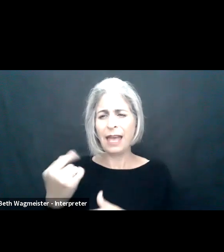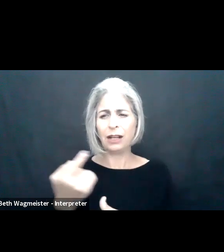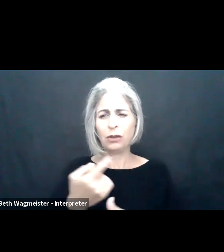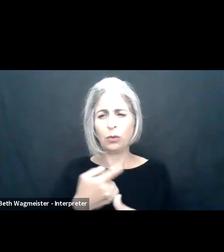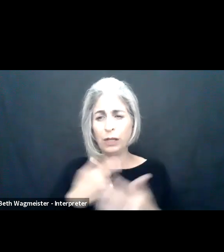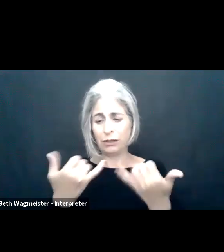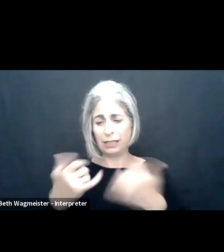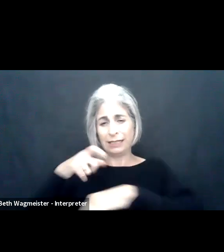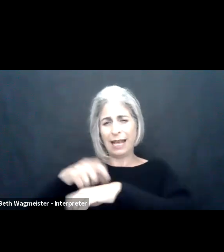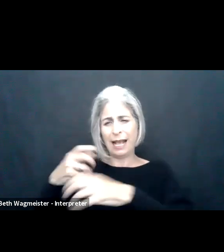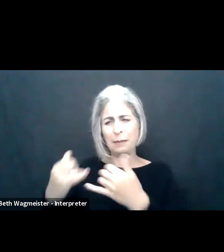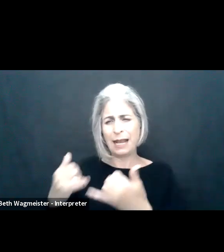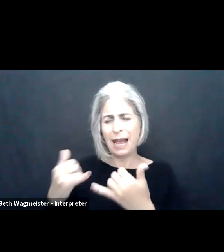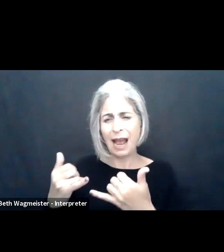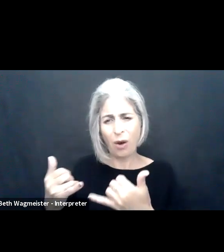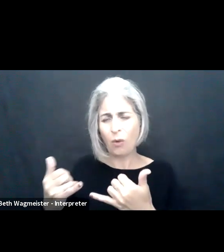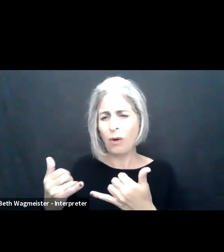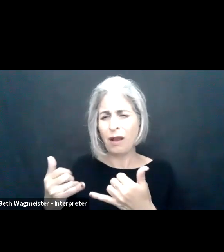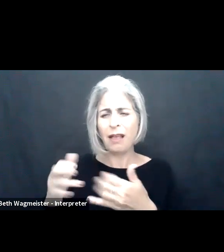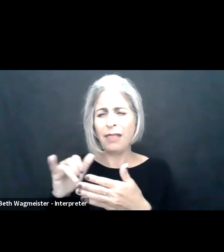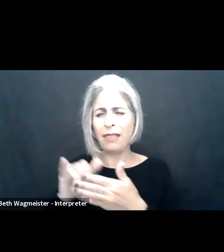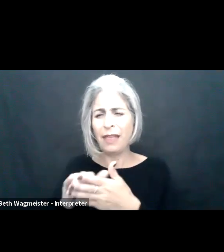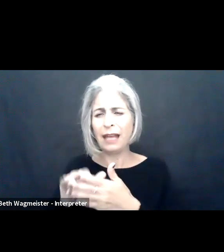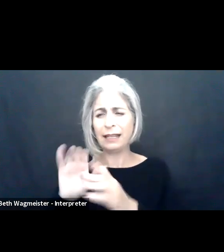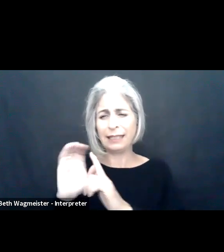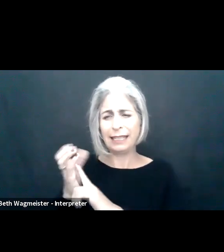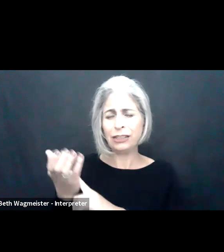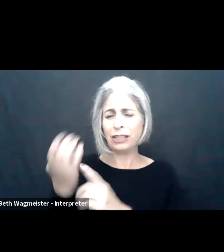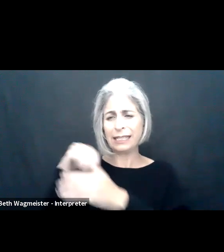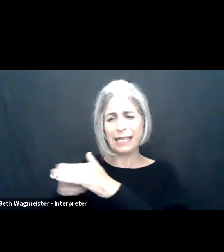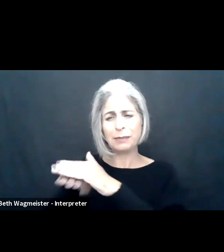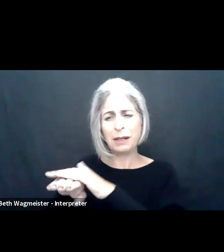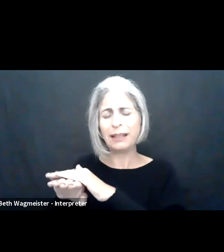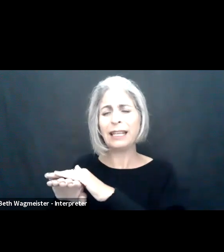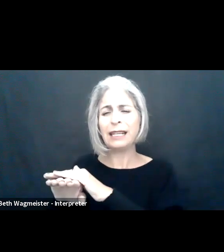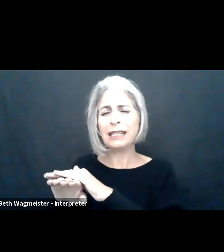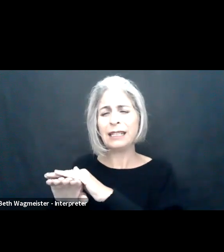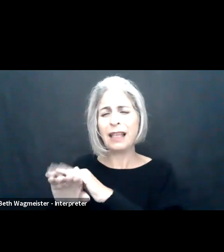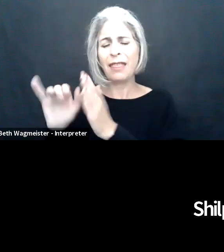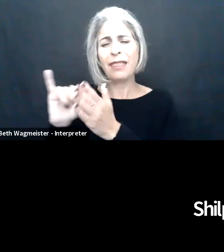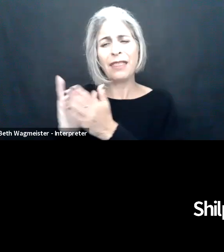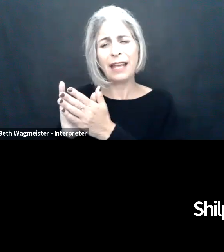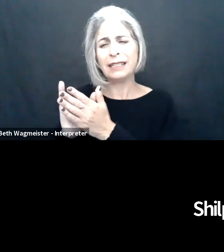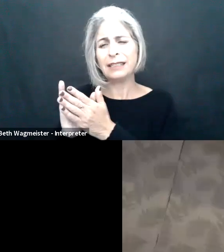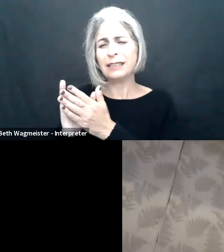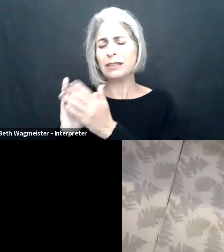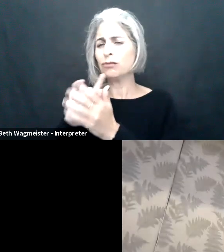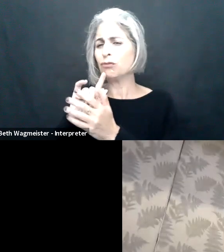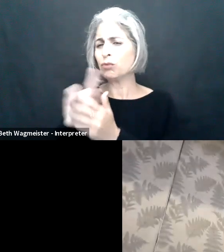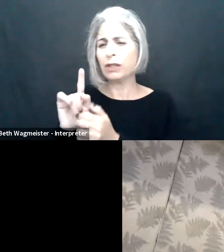So clearly between those points, it's clear that we are at an inflection point